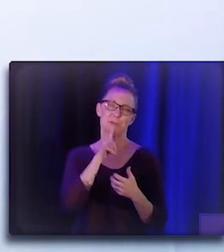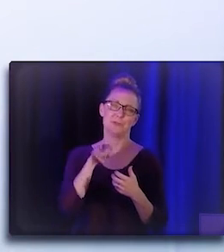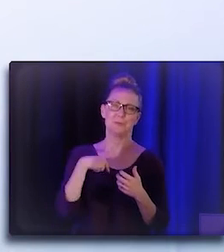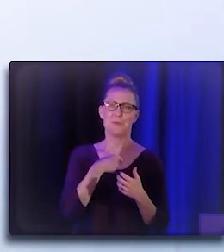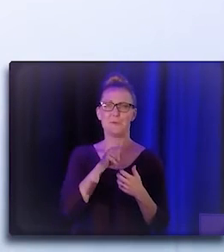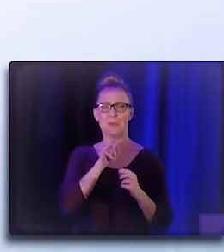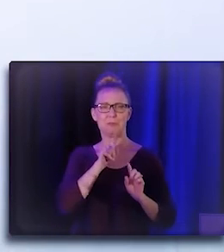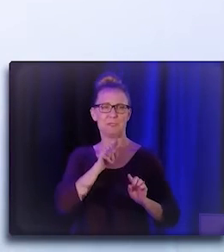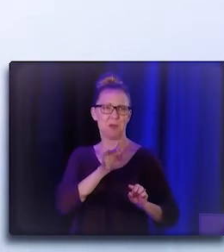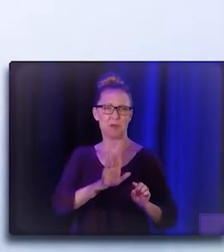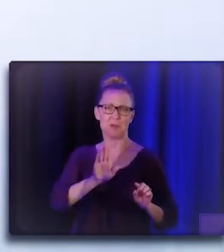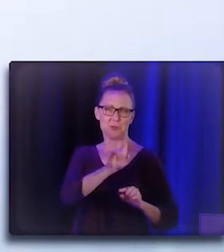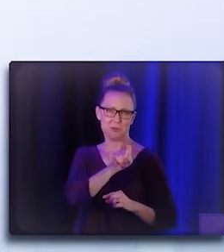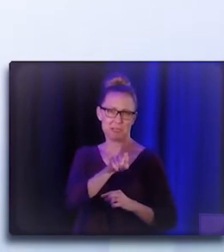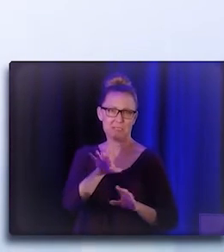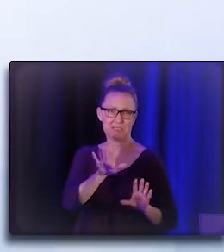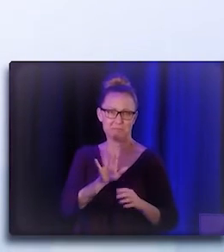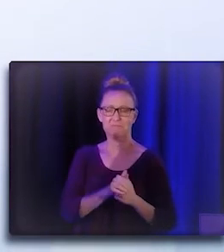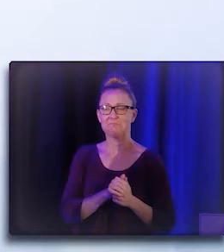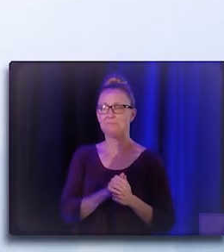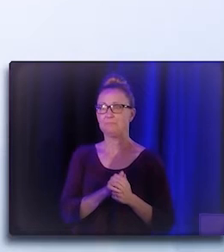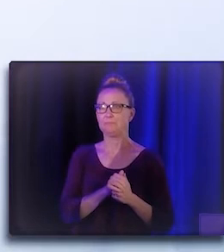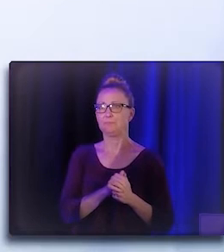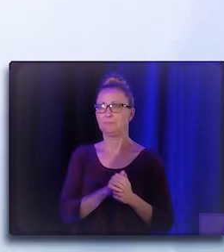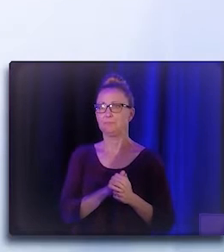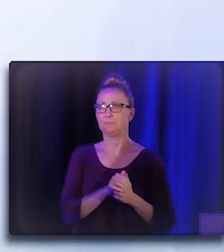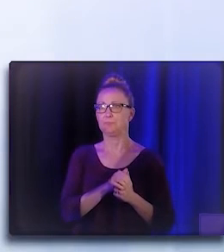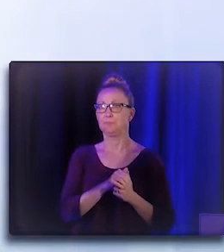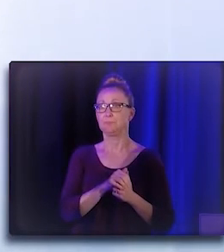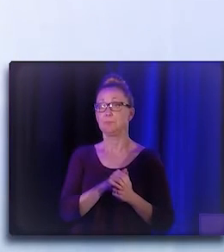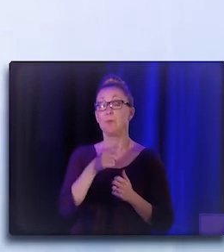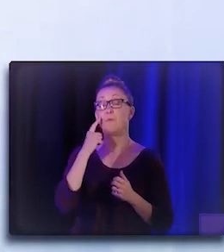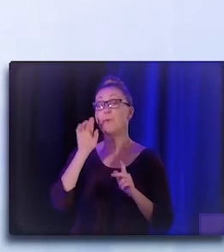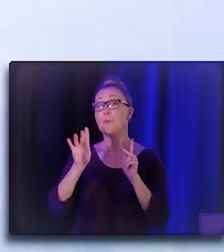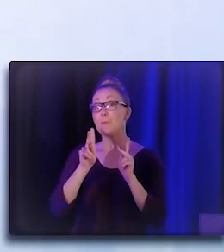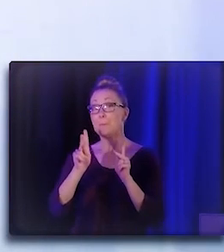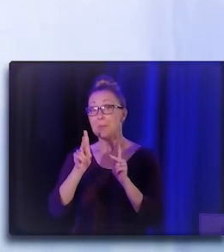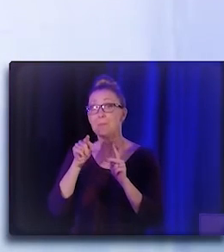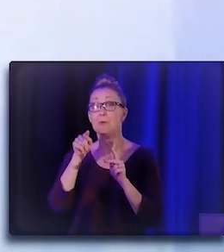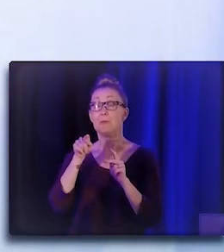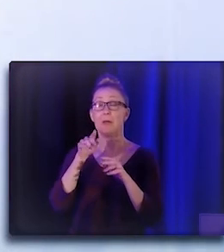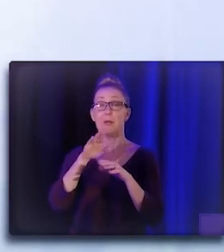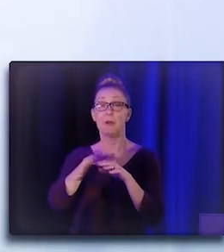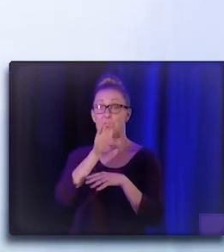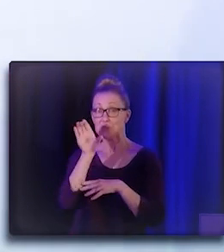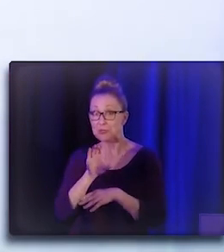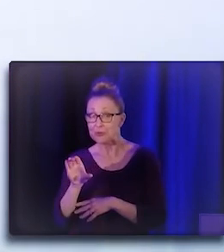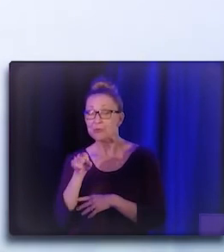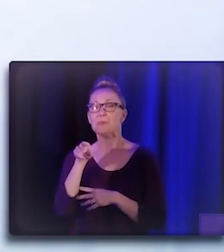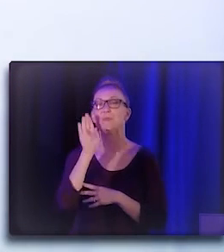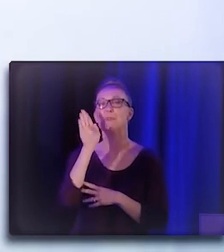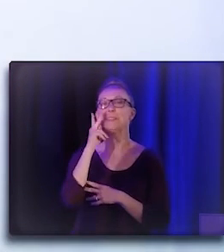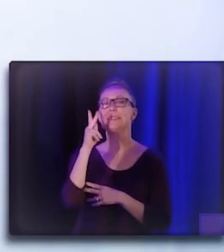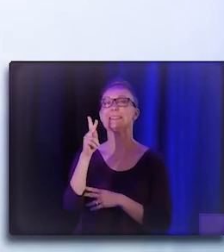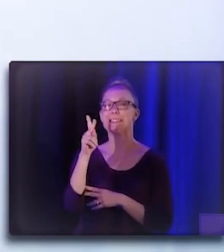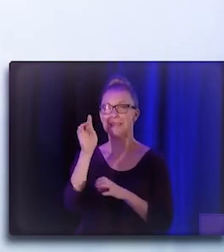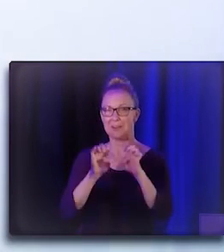to your needs as possible. For the people that are online, you'll have an evaluation pop up towards the end